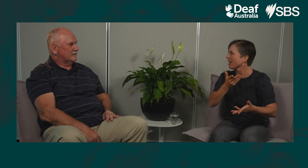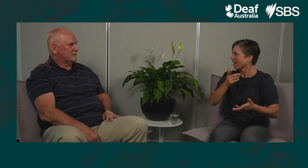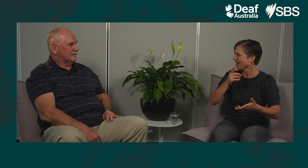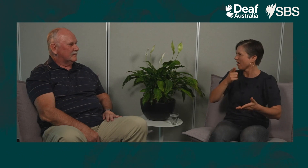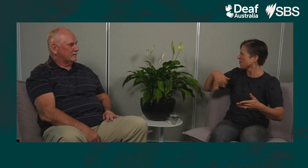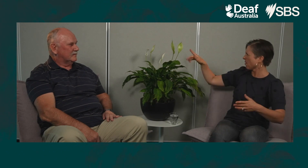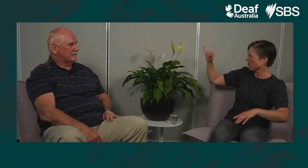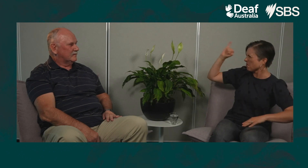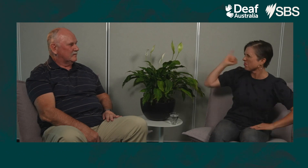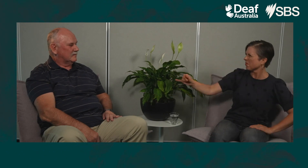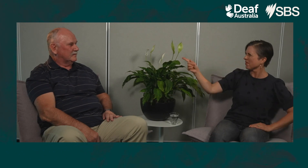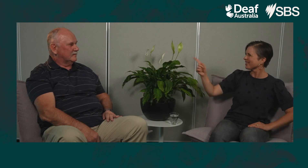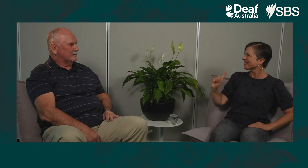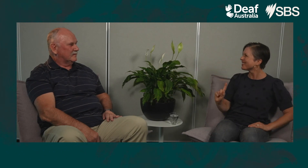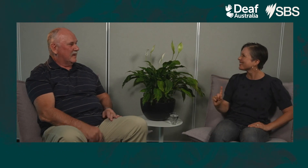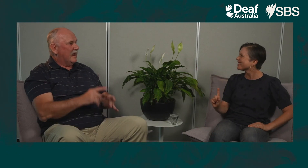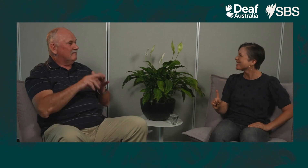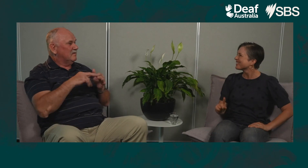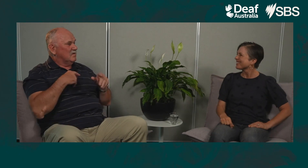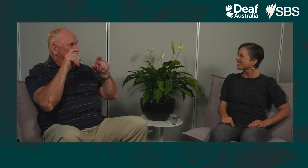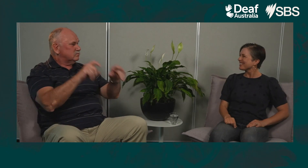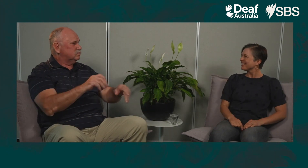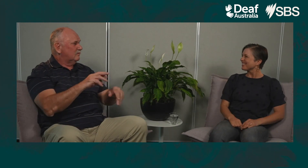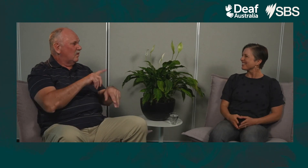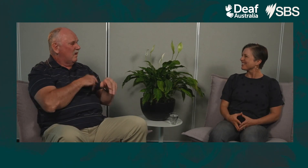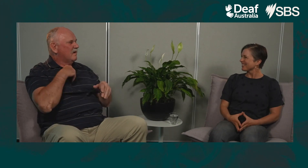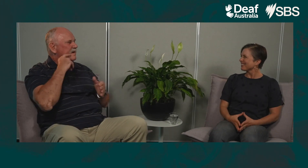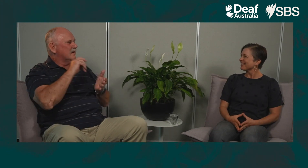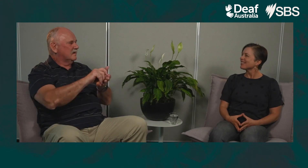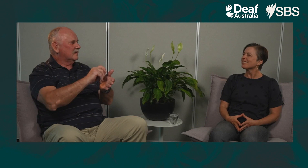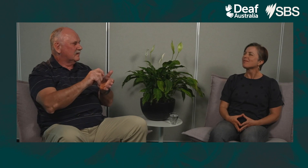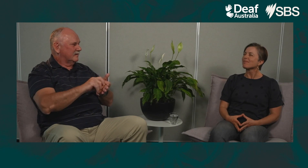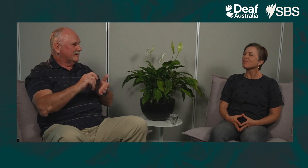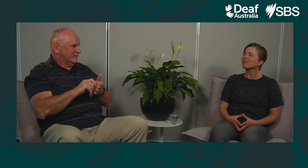I mean, what must they think? If I was there for a longer period of time I’d let them know.